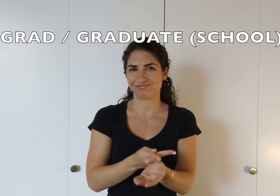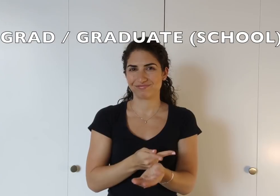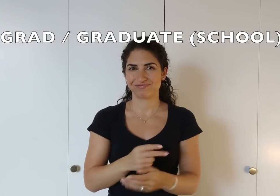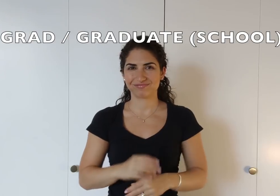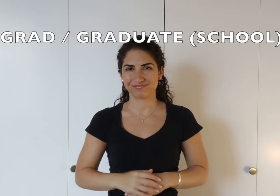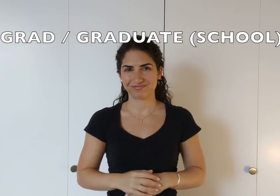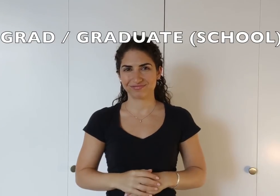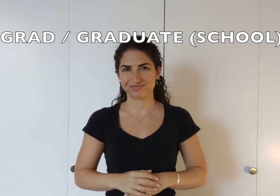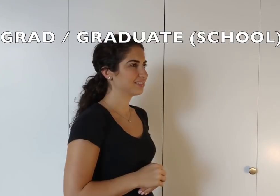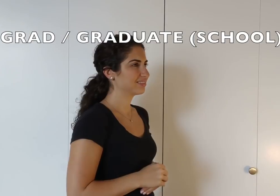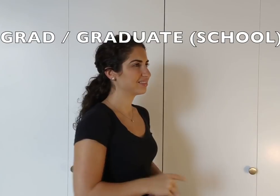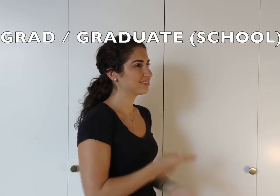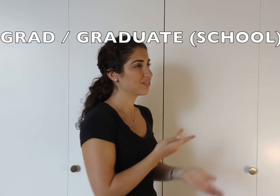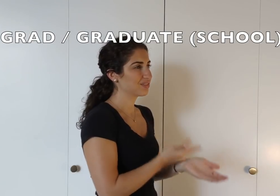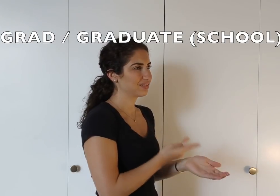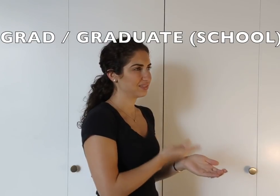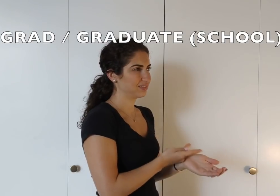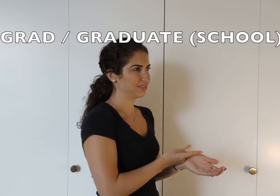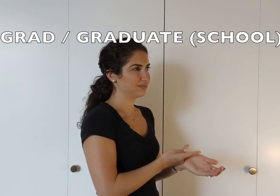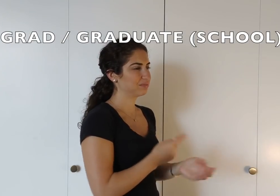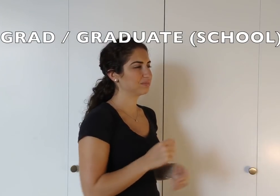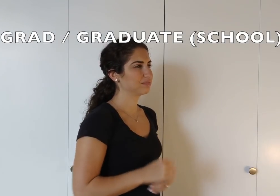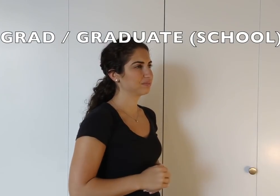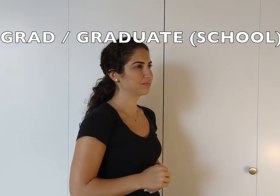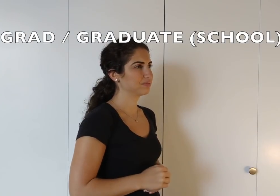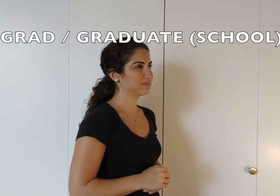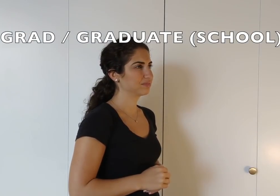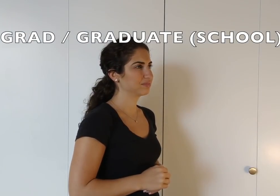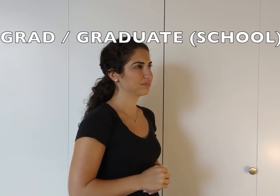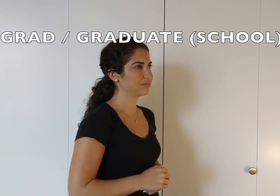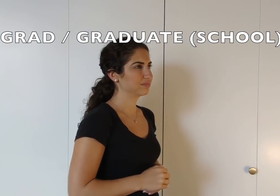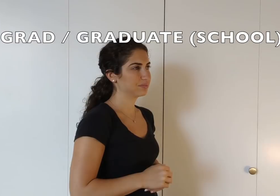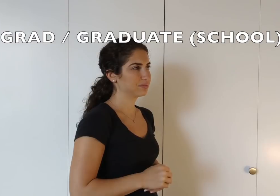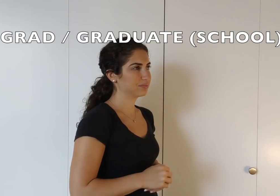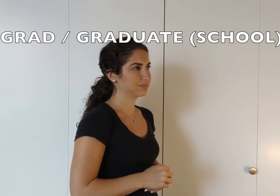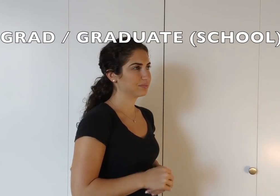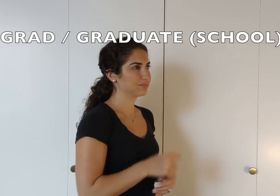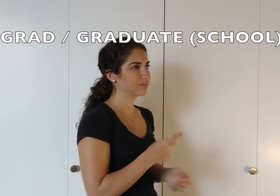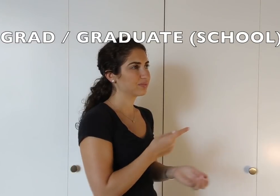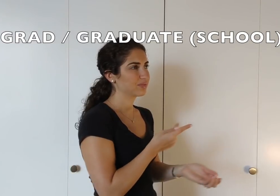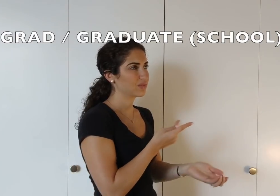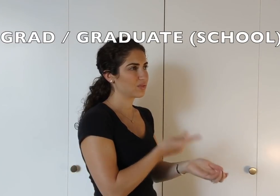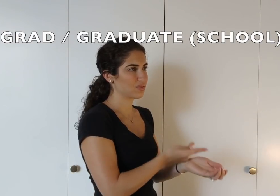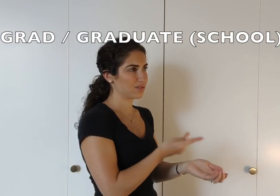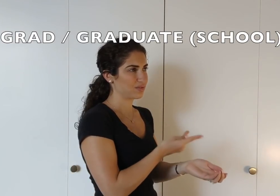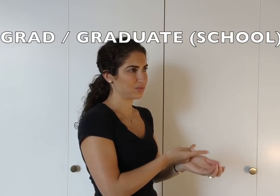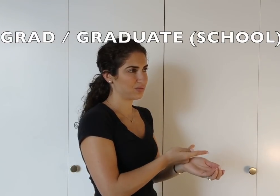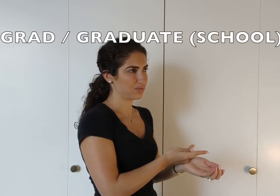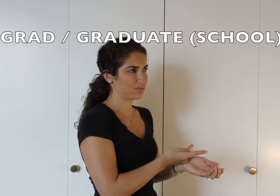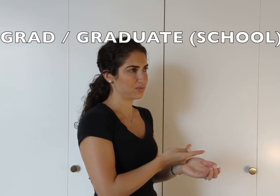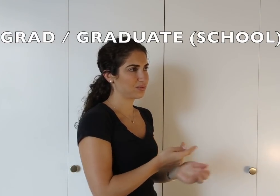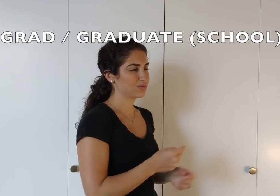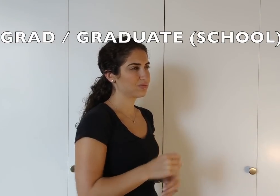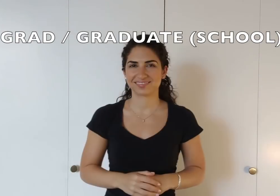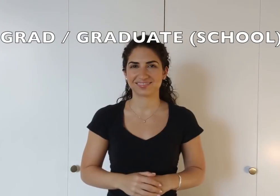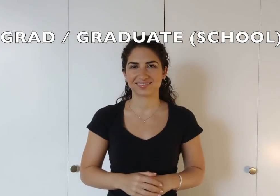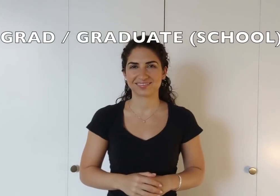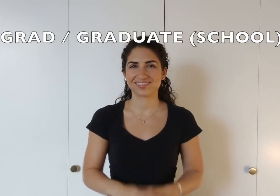school. it's different from "gradu-ATE"; don't mix those up. so it's describing